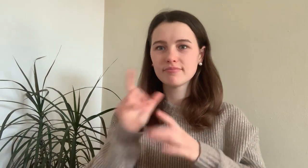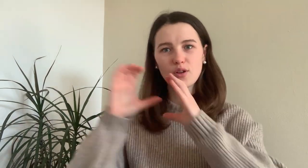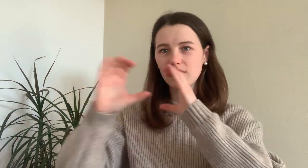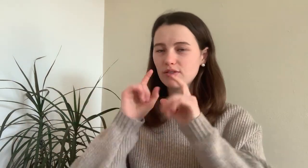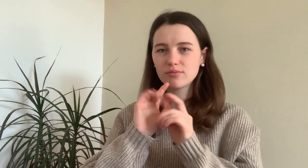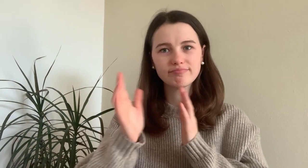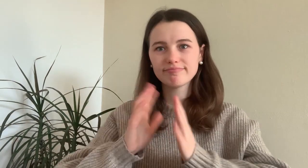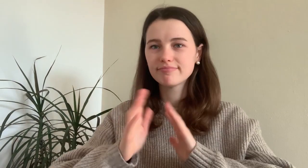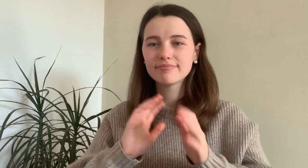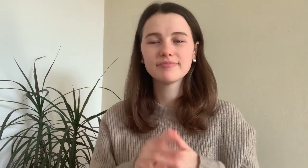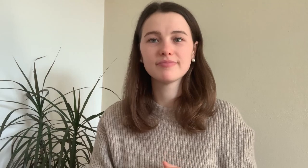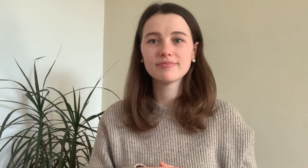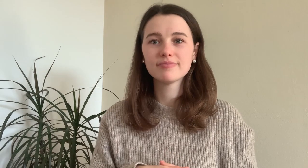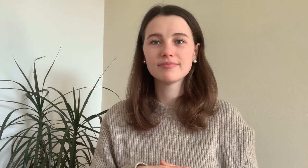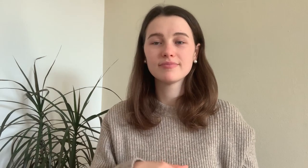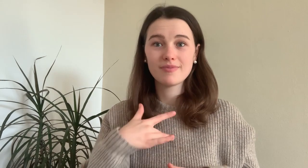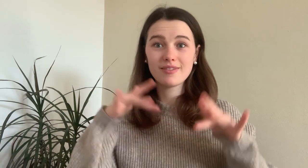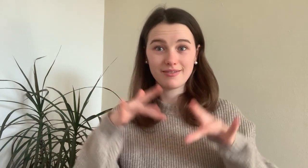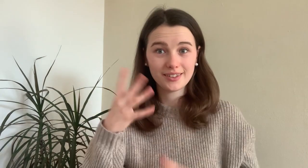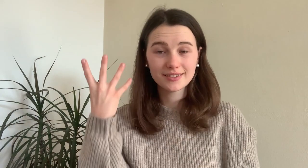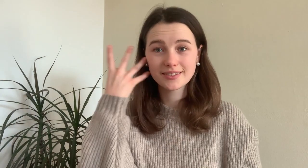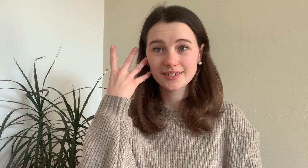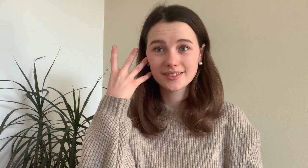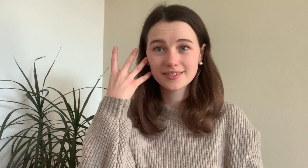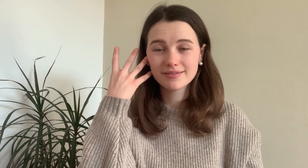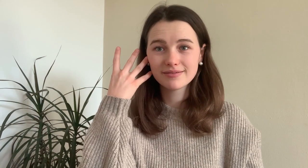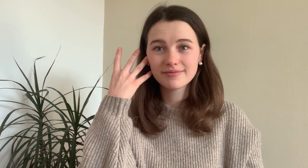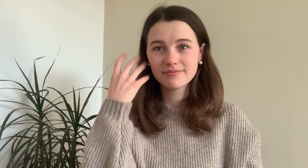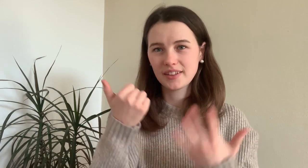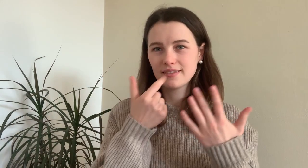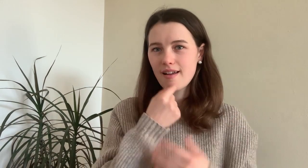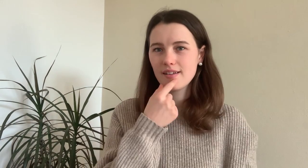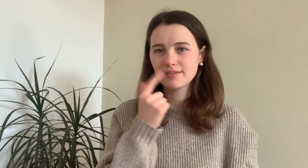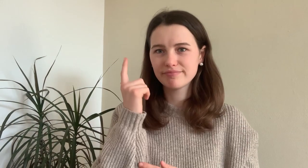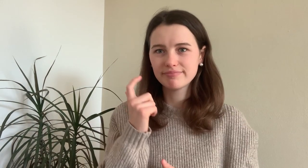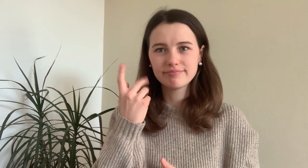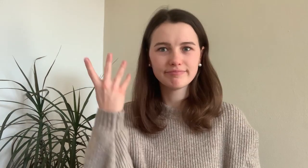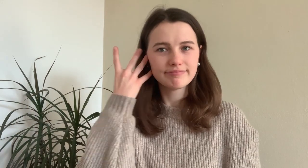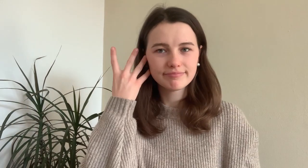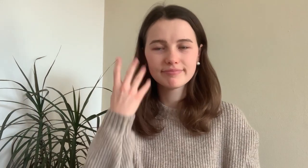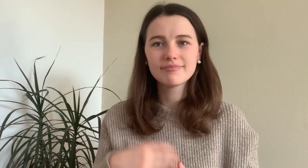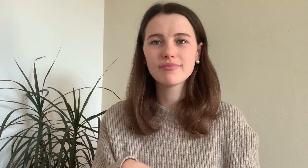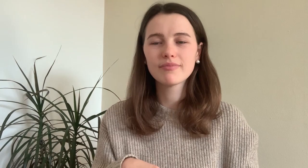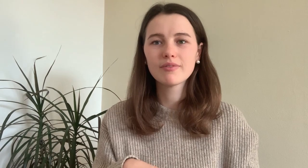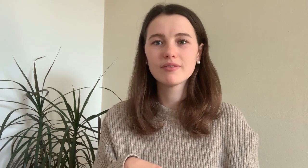We communicate in sign language. When I was 6 years old I got one Cochlear Implantat.